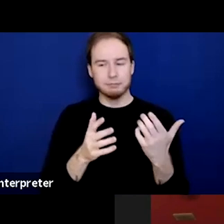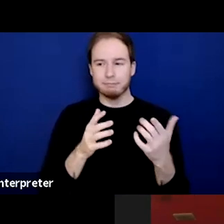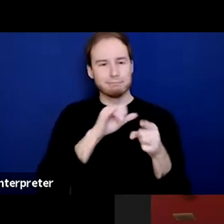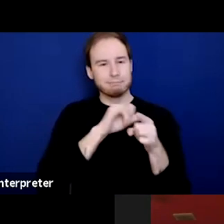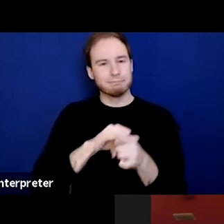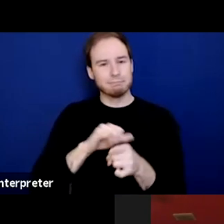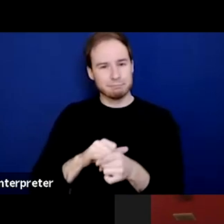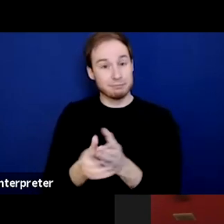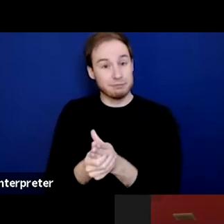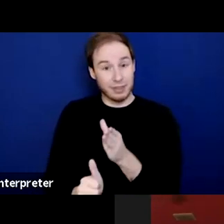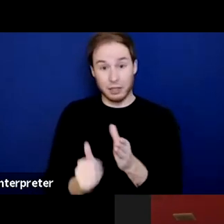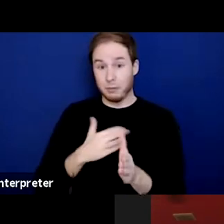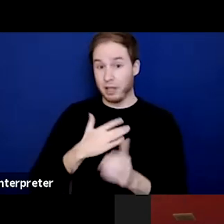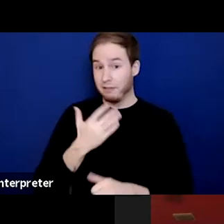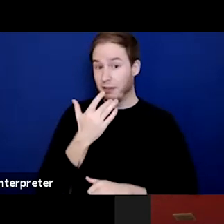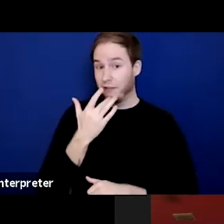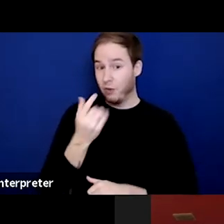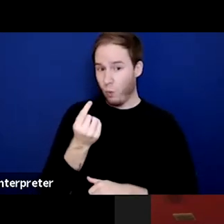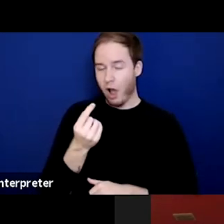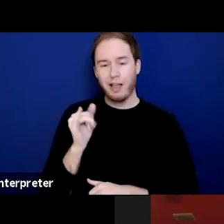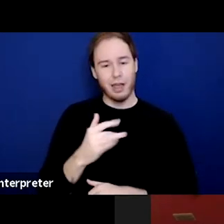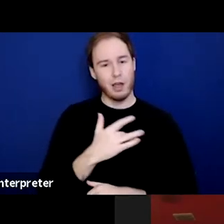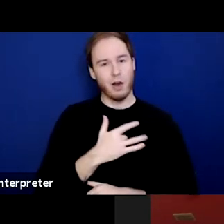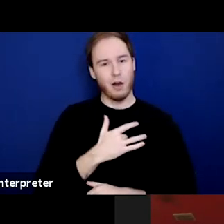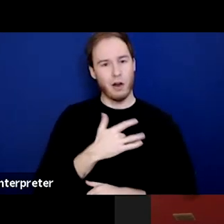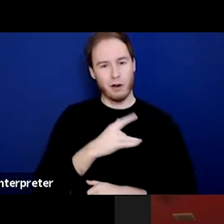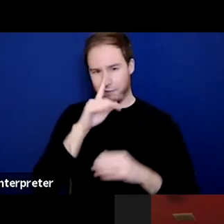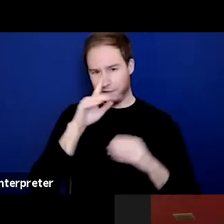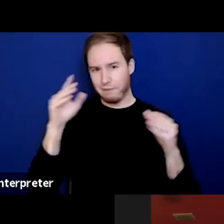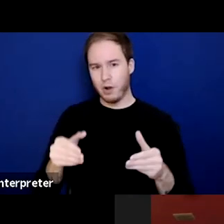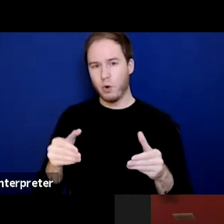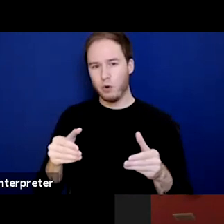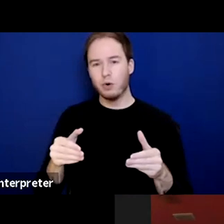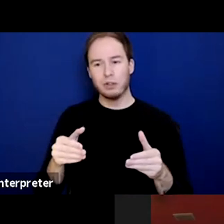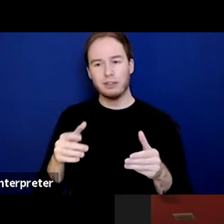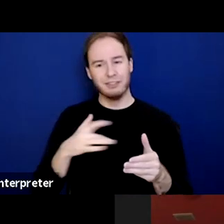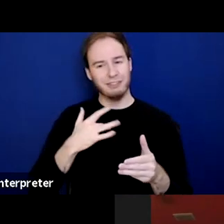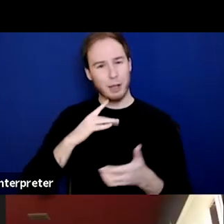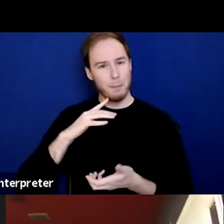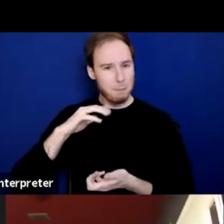but my favorite part is the heart set and that set of partnership. When I'm working with someone,